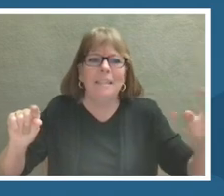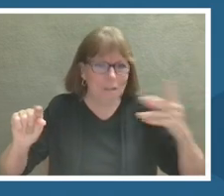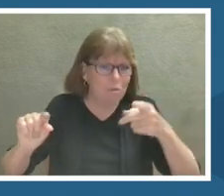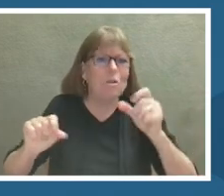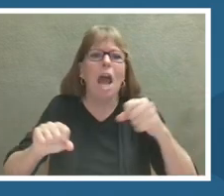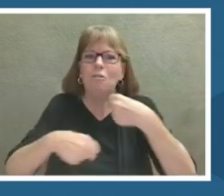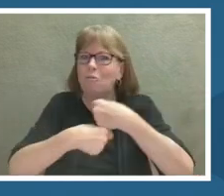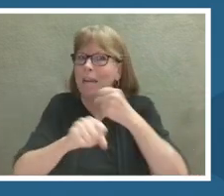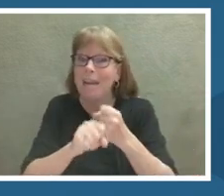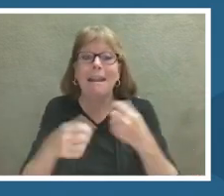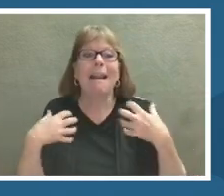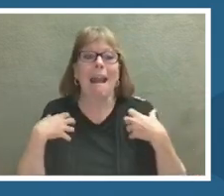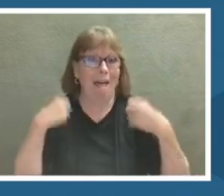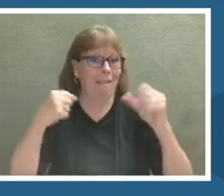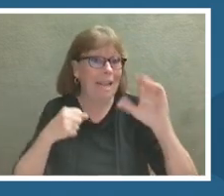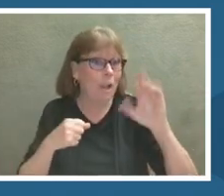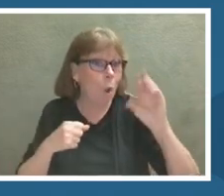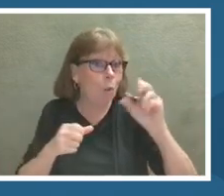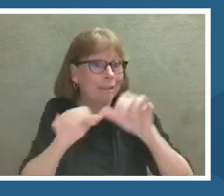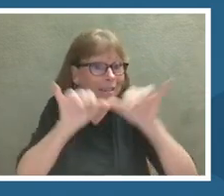life to the coral reef.